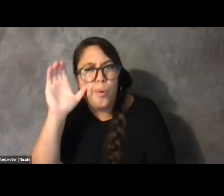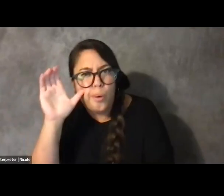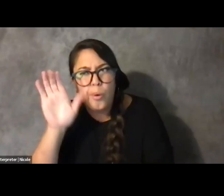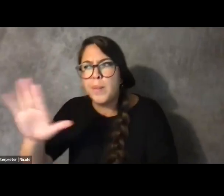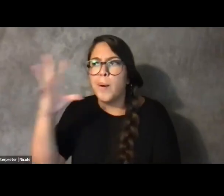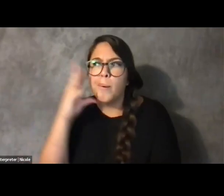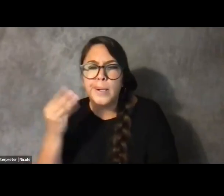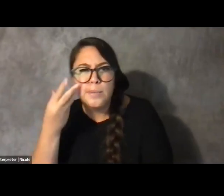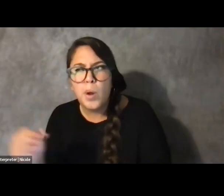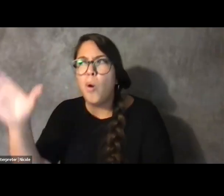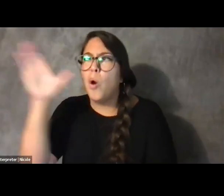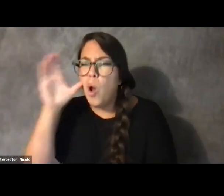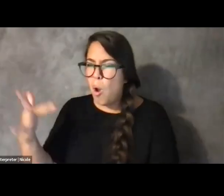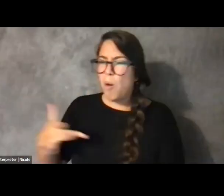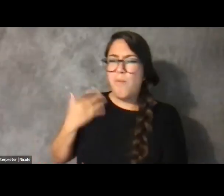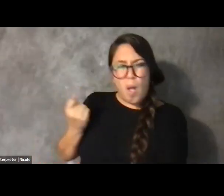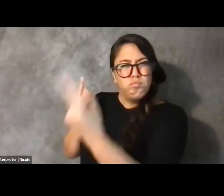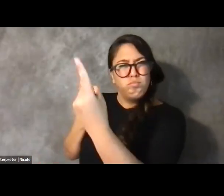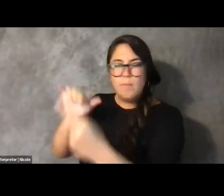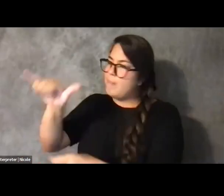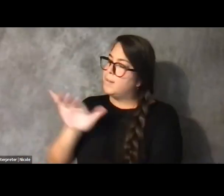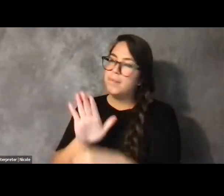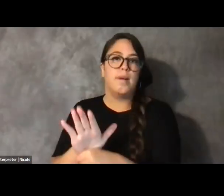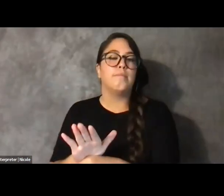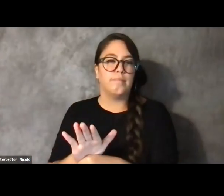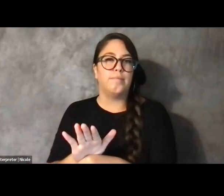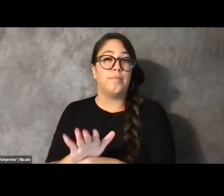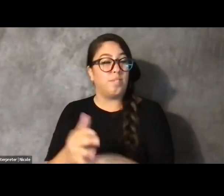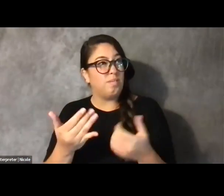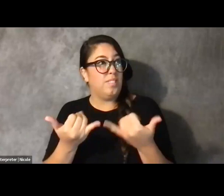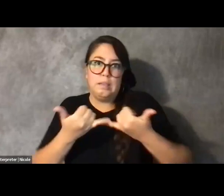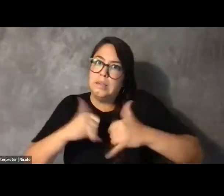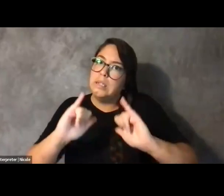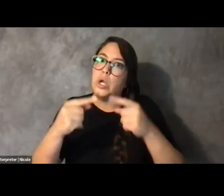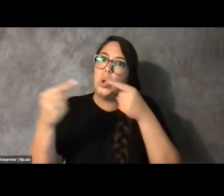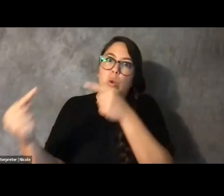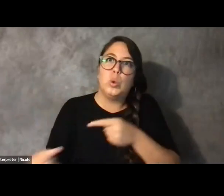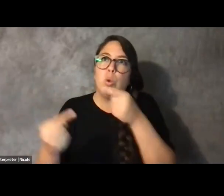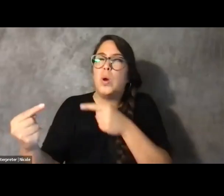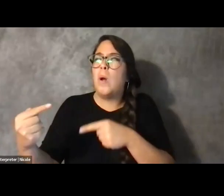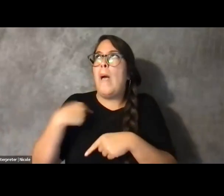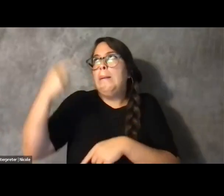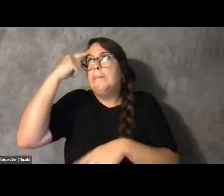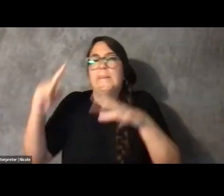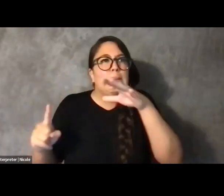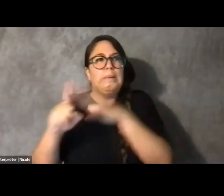I often -- I -- To this day, I get caught up in asking myself if I'm doing the right things constantly, if I'm saying the right things,